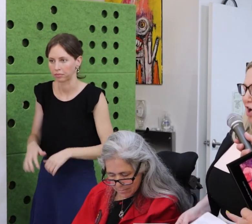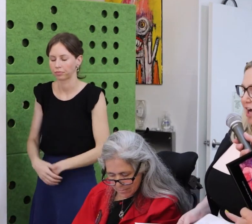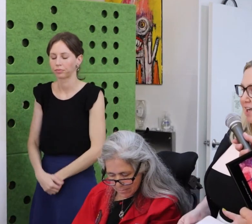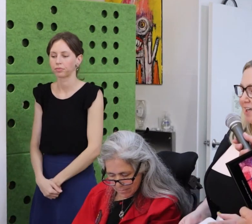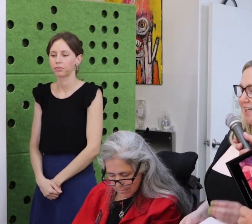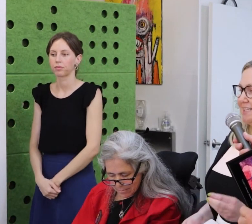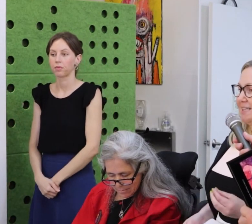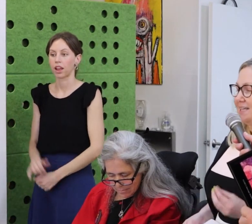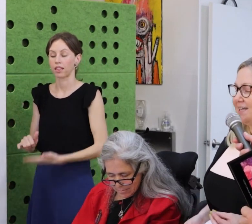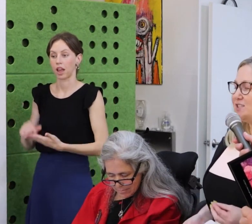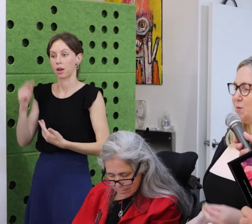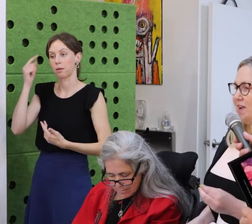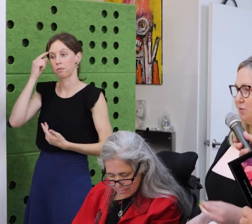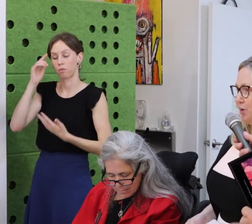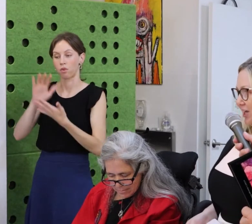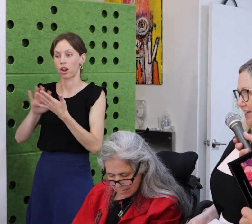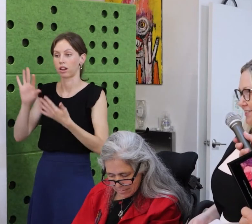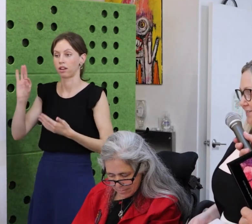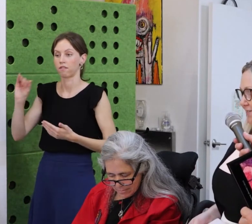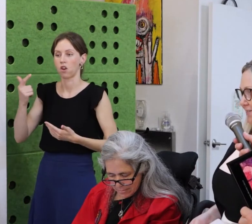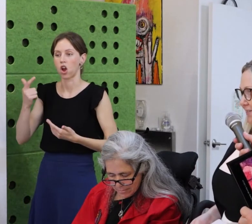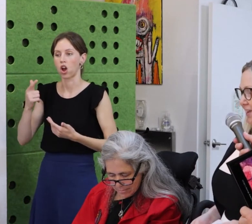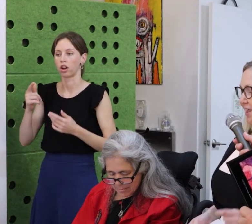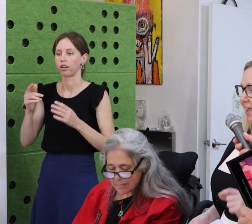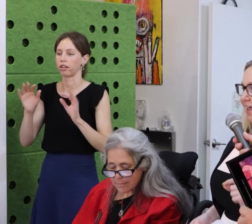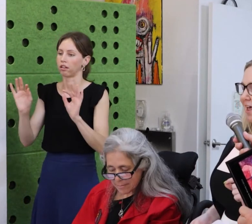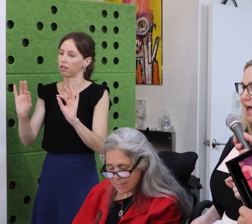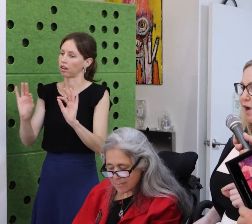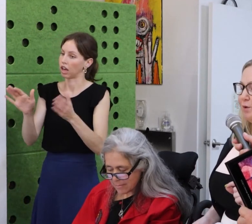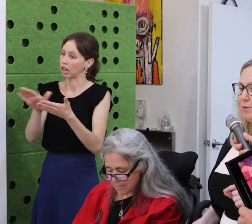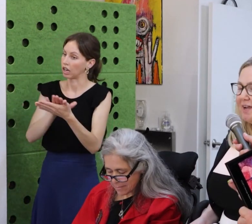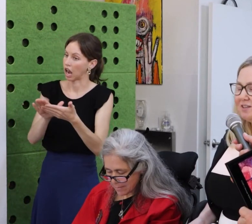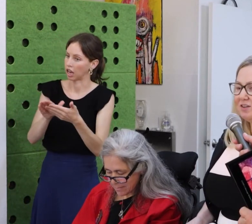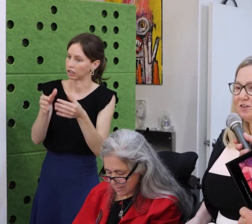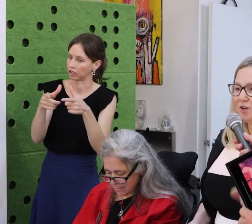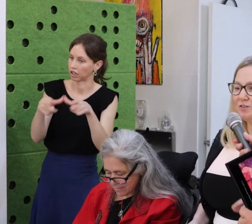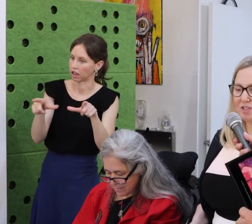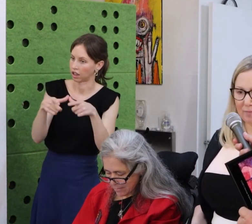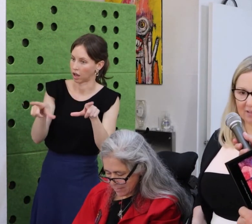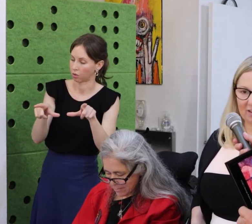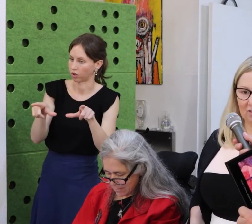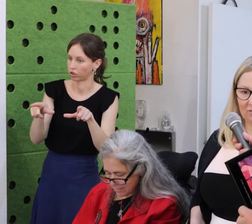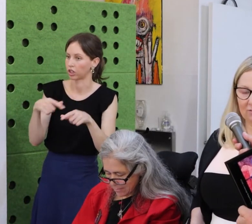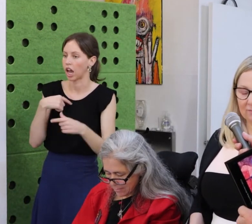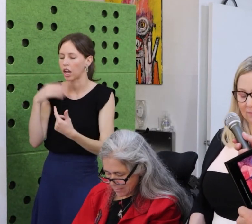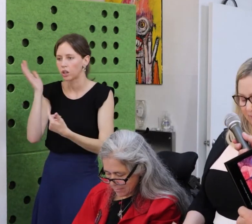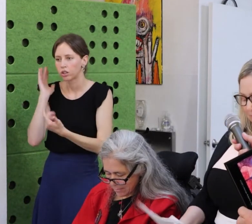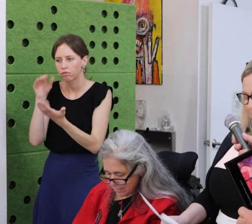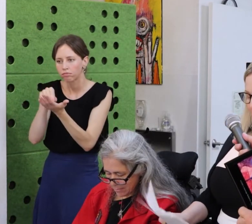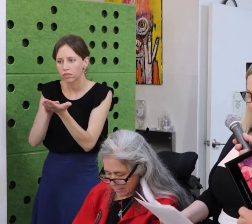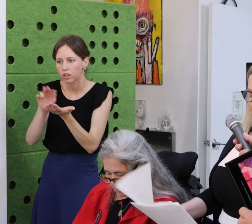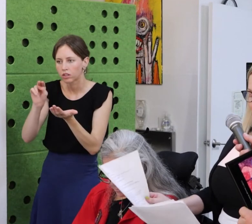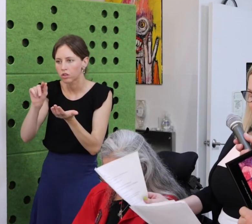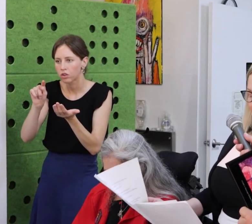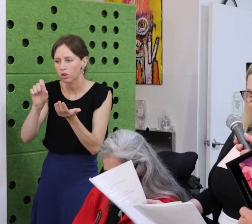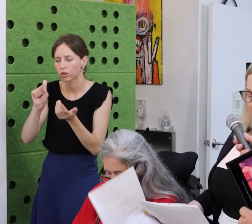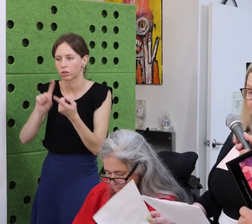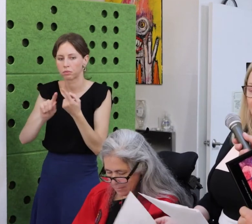the truth is, that I accomplished more in the 10